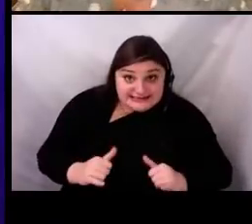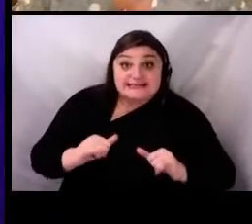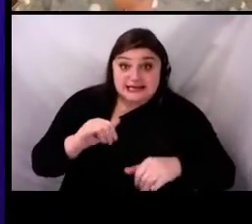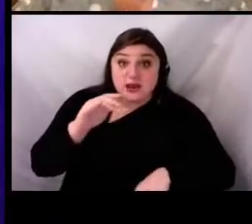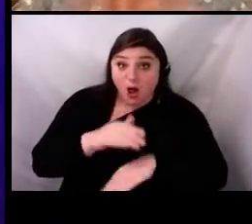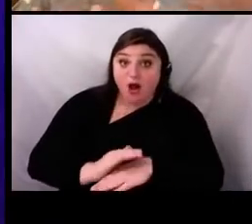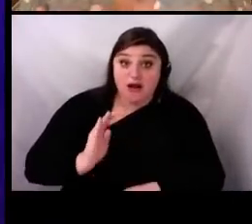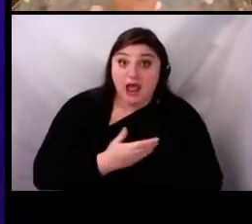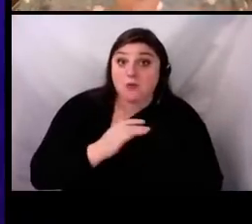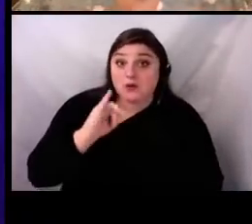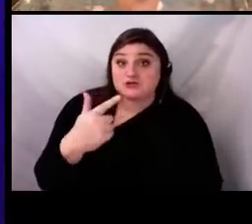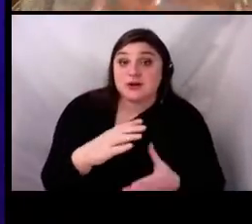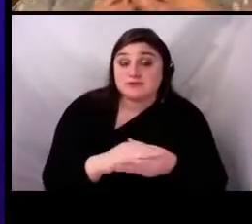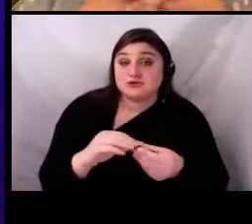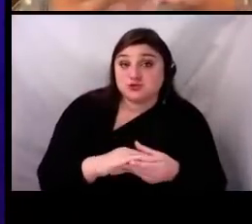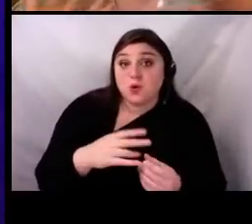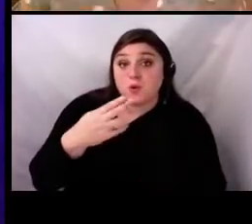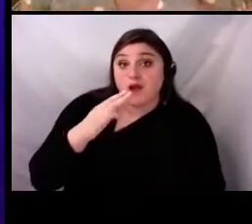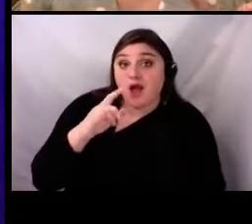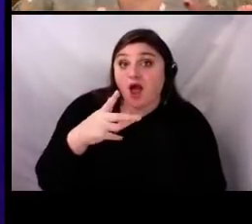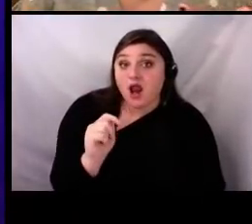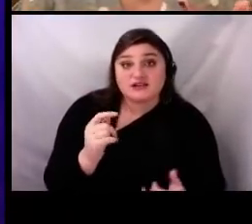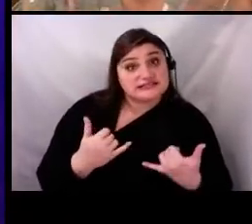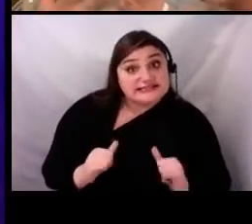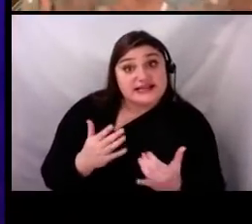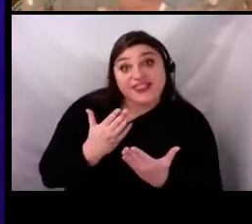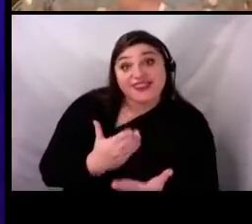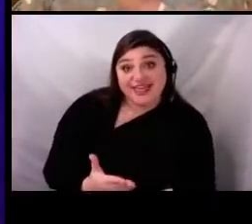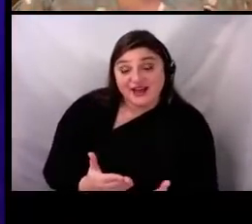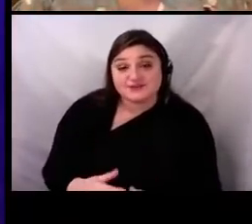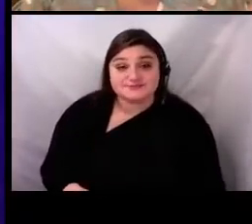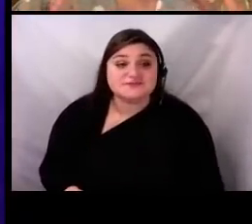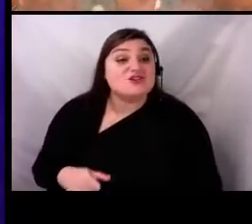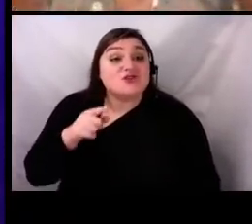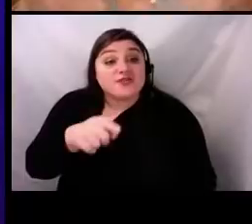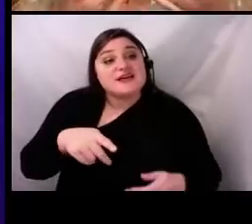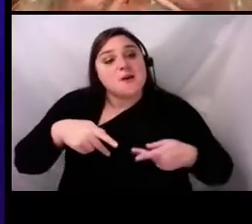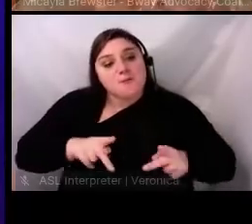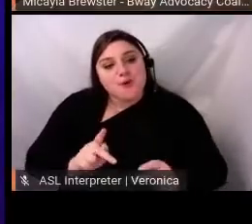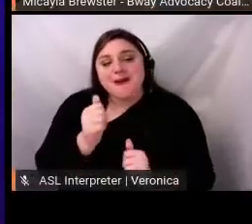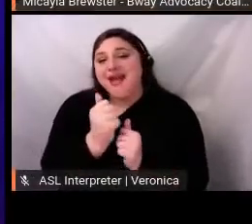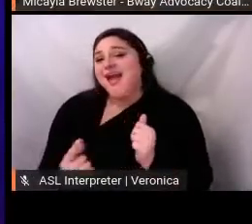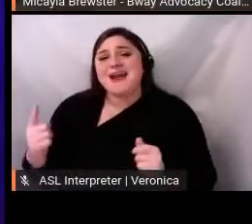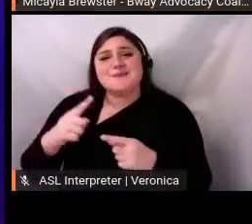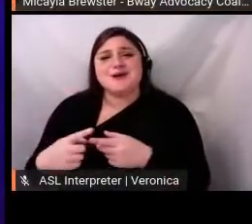It allows anyone to engage at any time, in addition to the concentrated